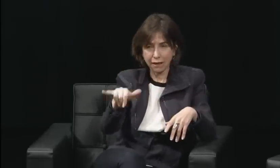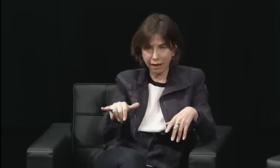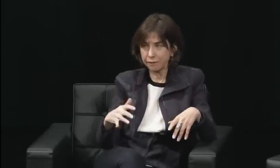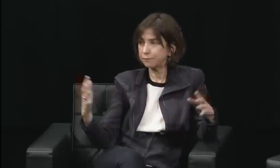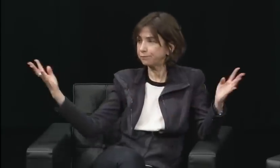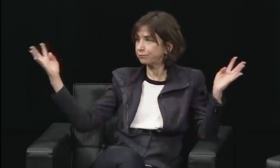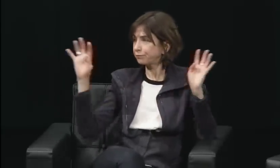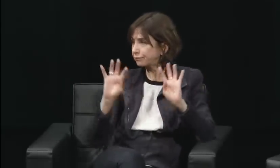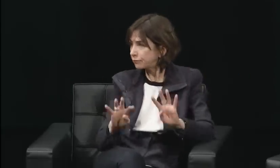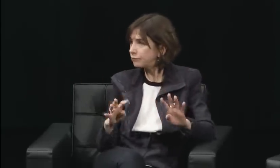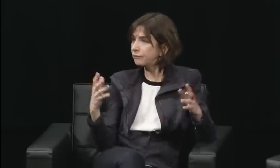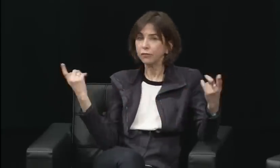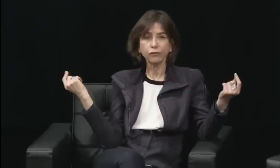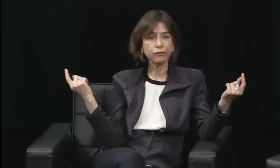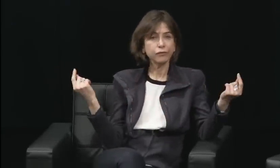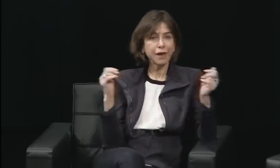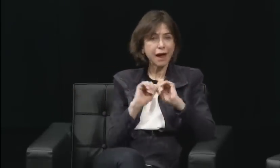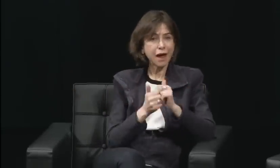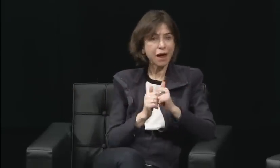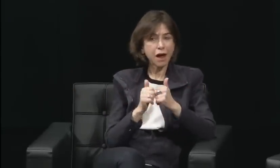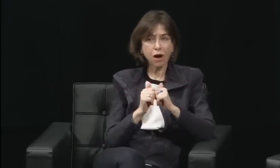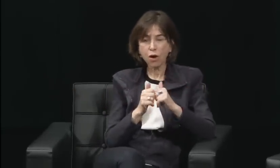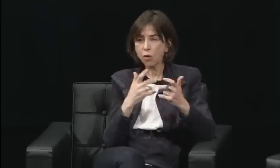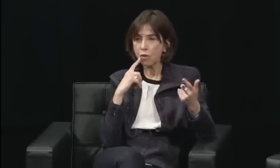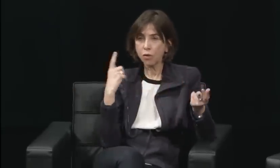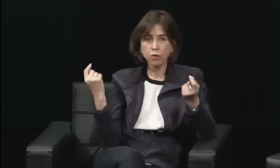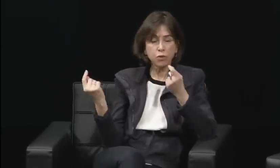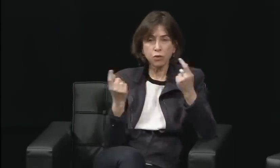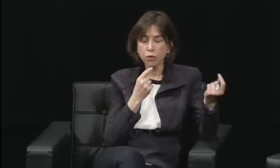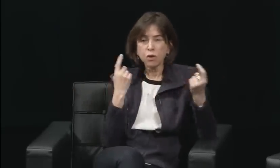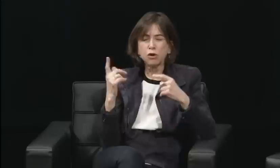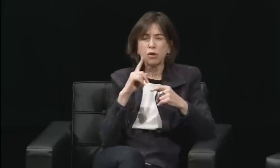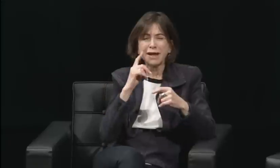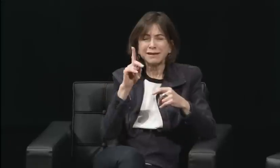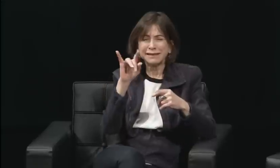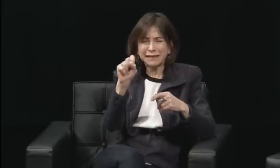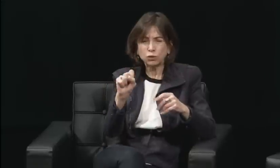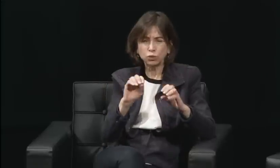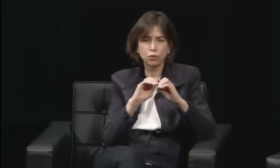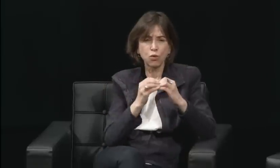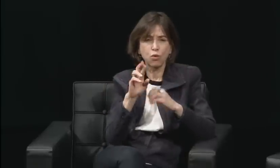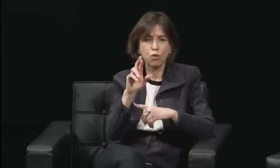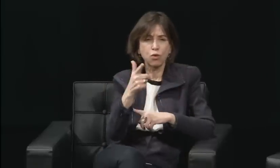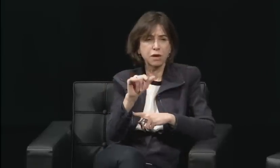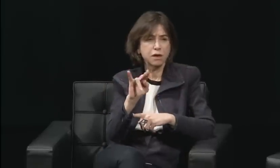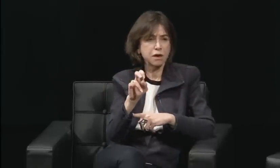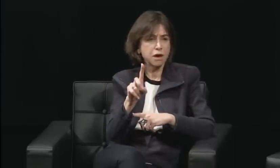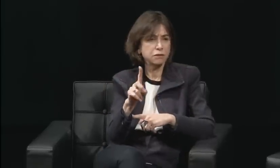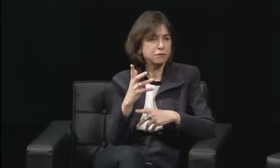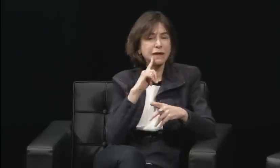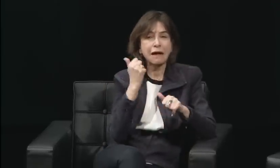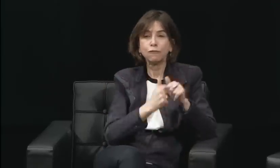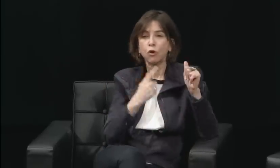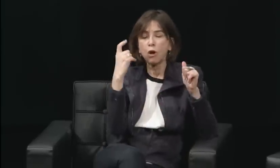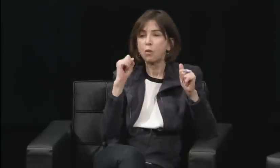I knew that Jackie brought so much with her. I knew other talented women as well,